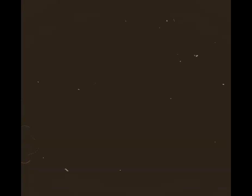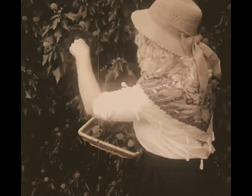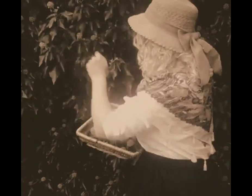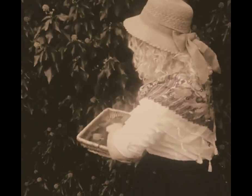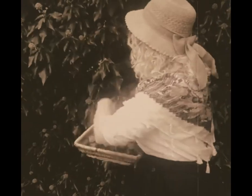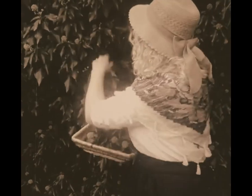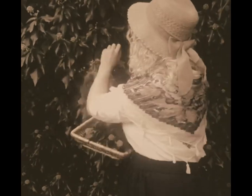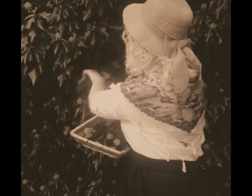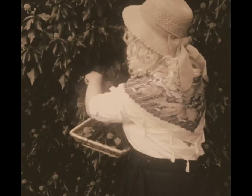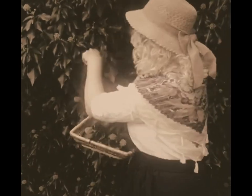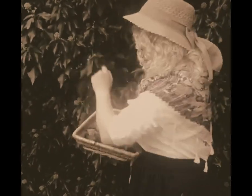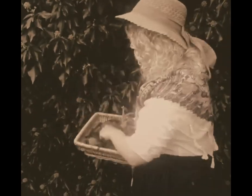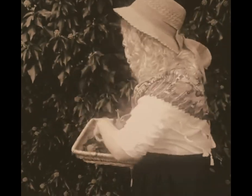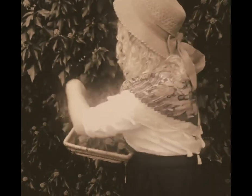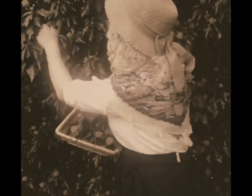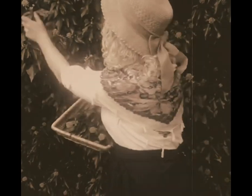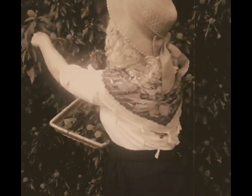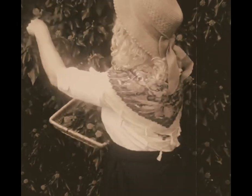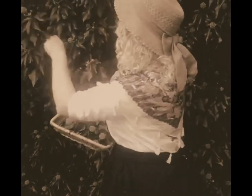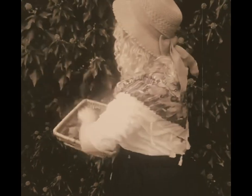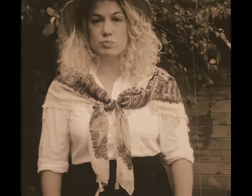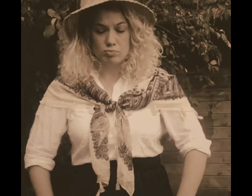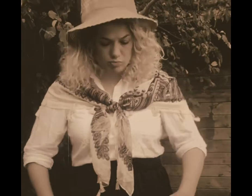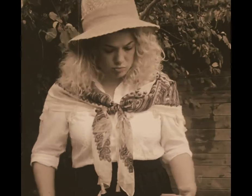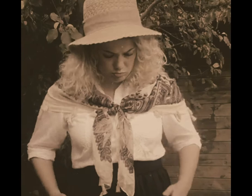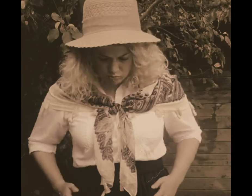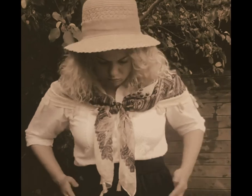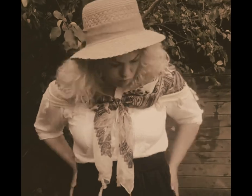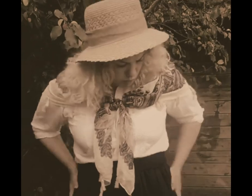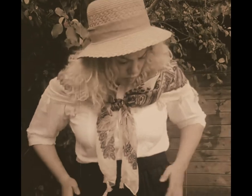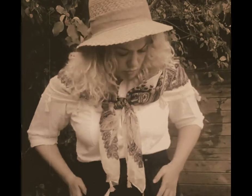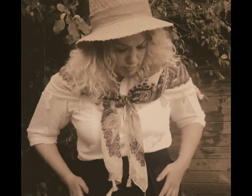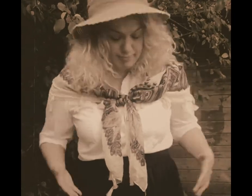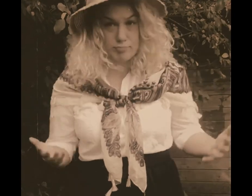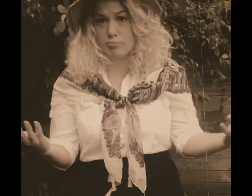Now hopping is all over, all the money’s spent